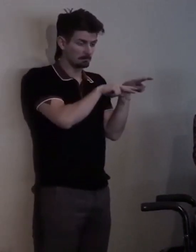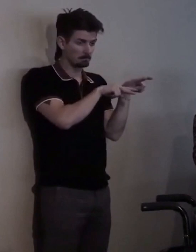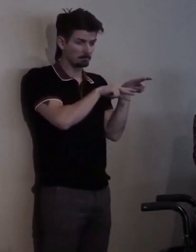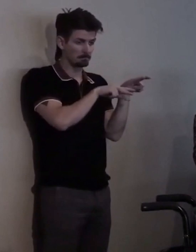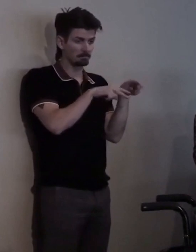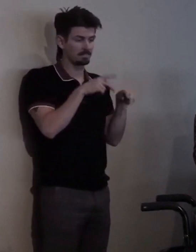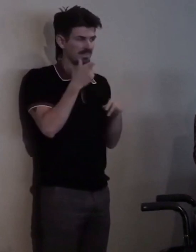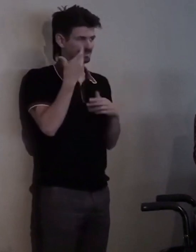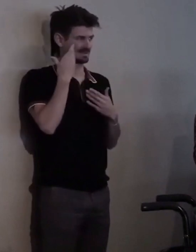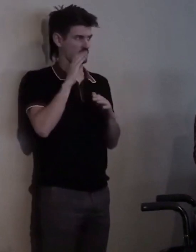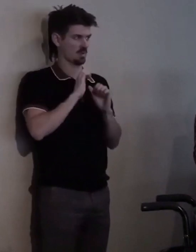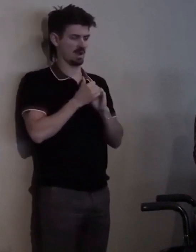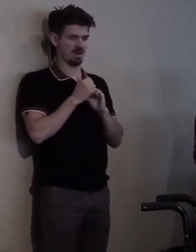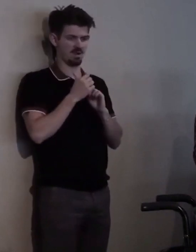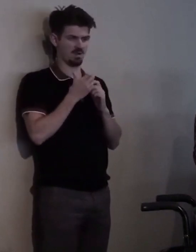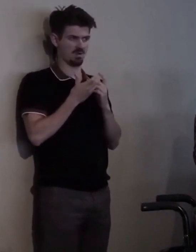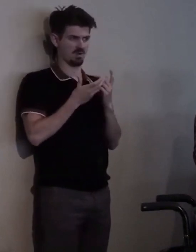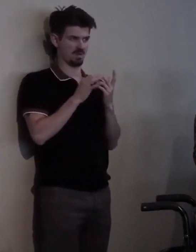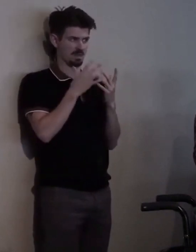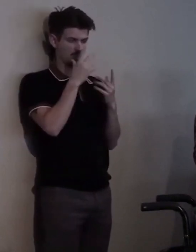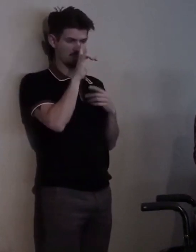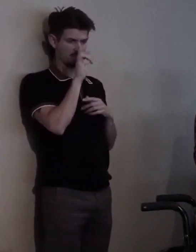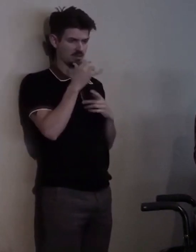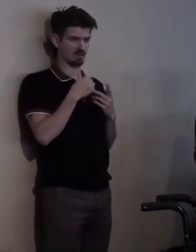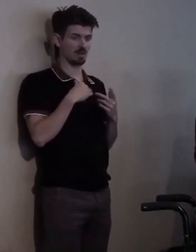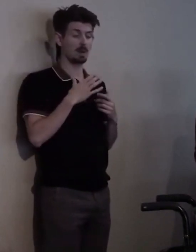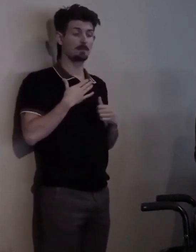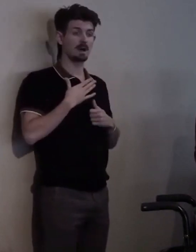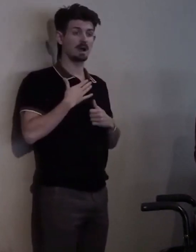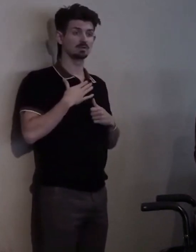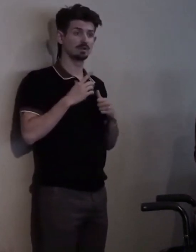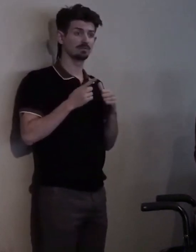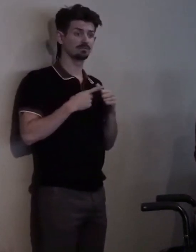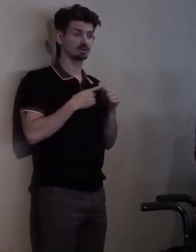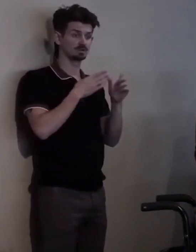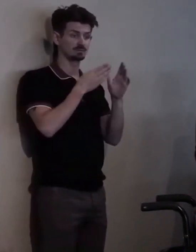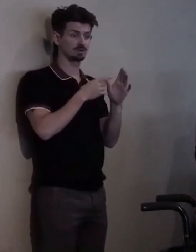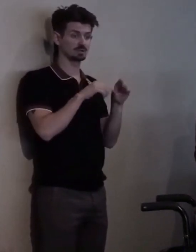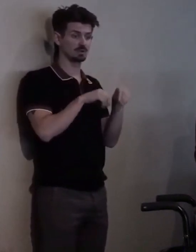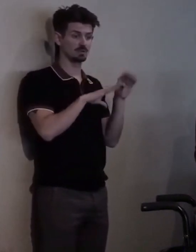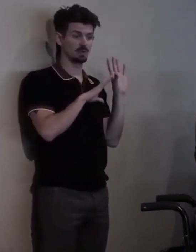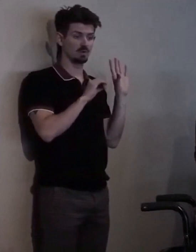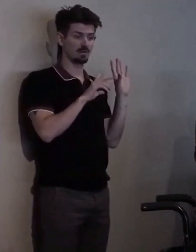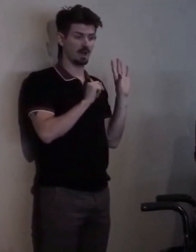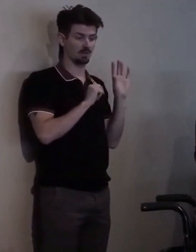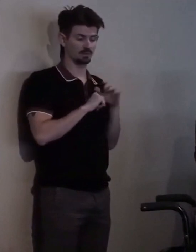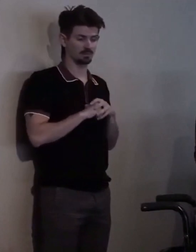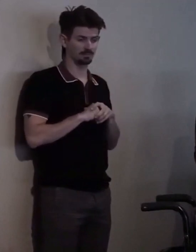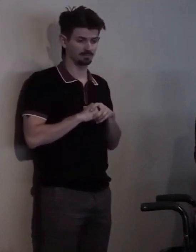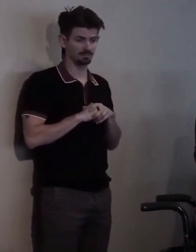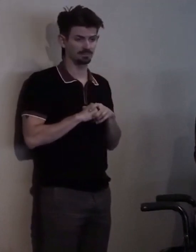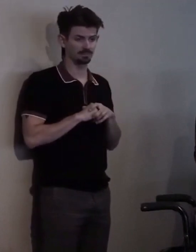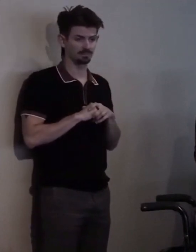And Mike was the first one who moved out because of Wade.